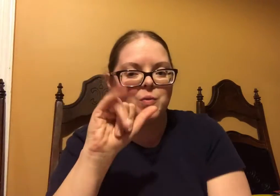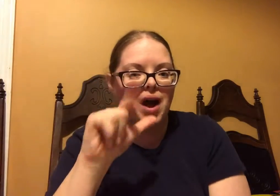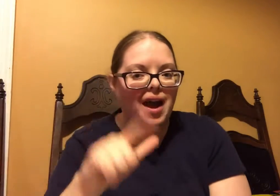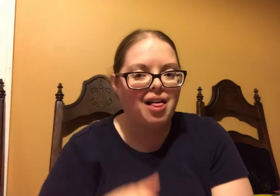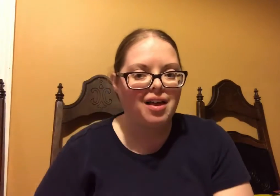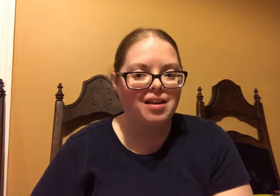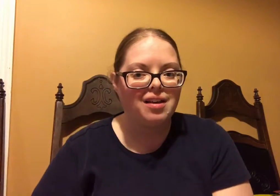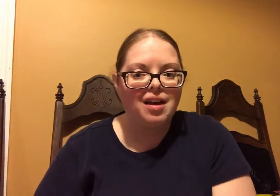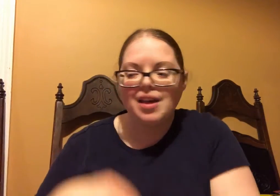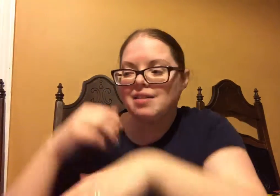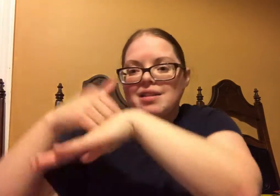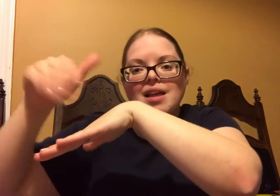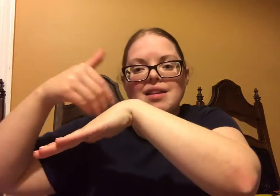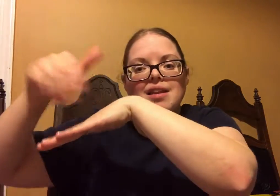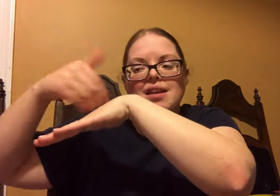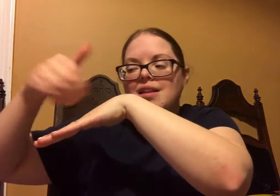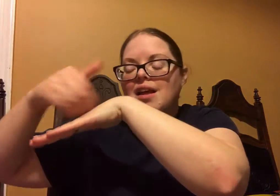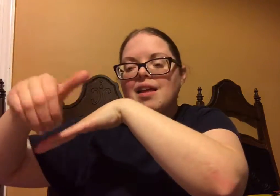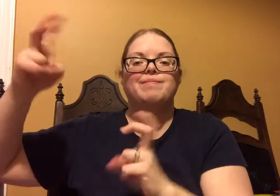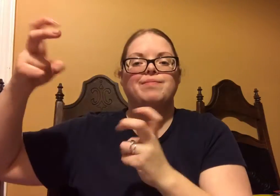that isn't connected to Young Living.